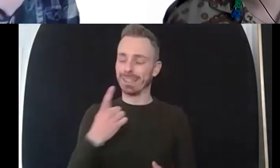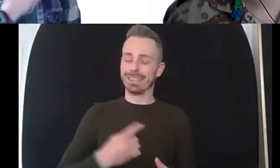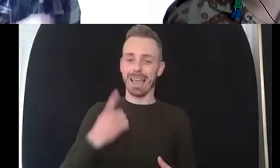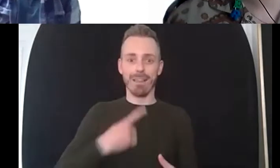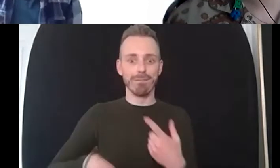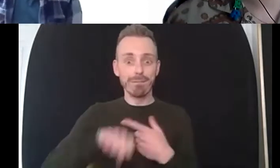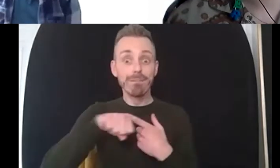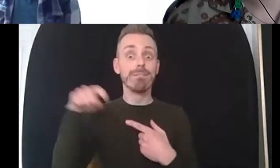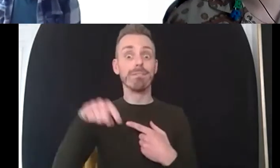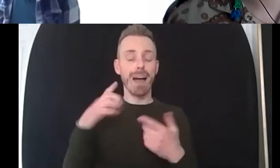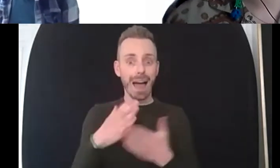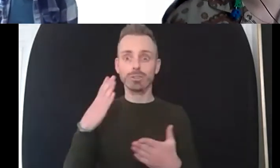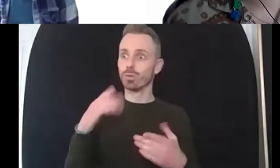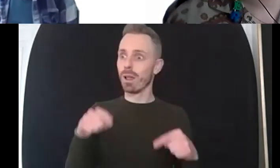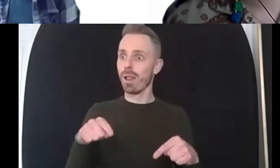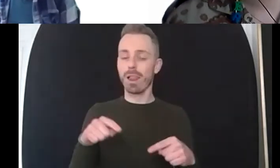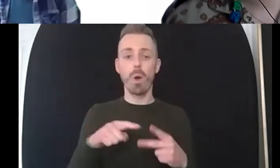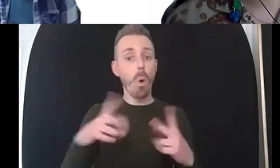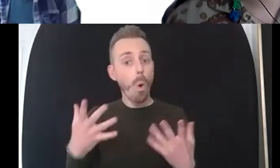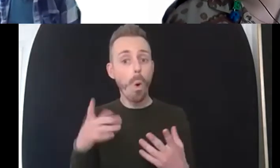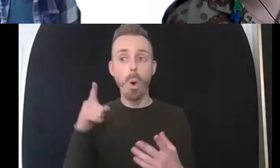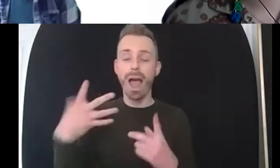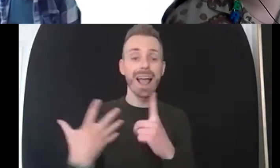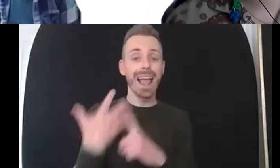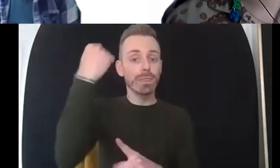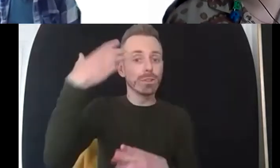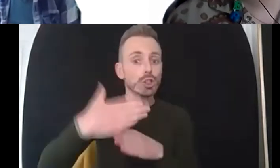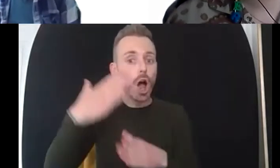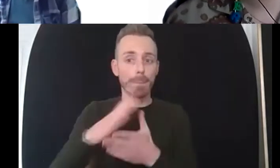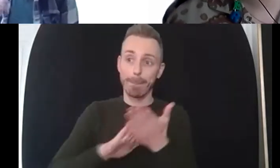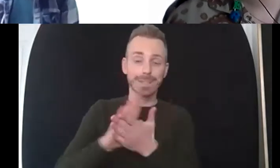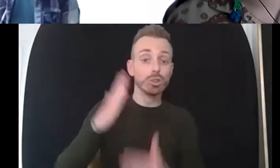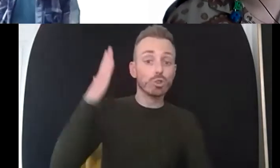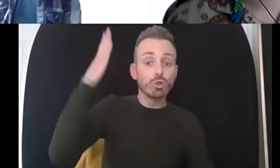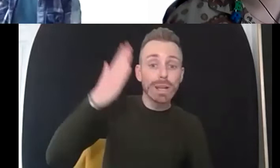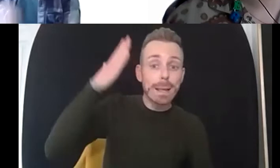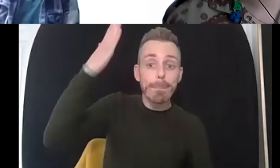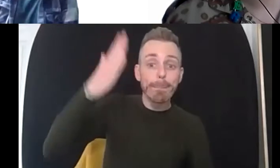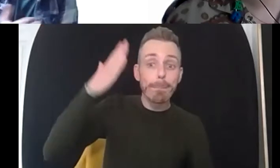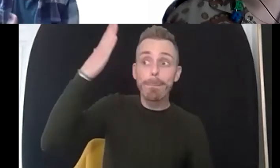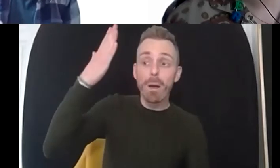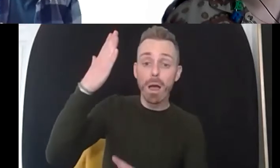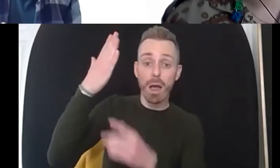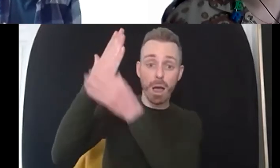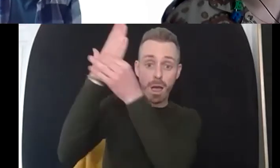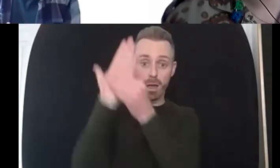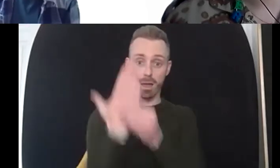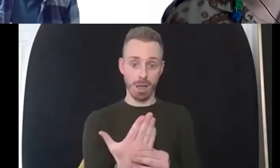the job at uconn is self-actualization um coming home to my husband said that's self-actualization